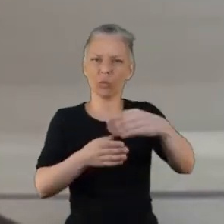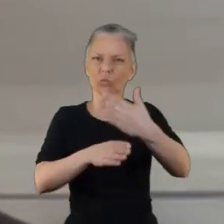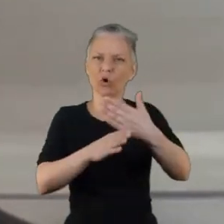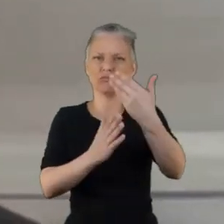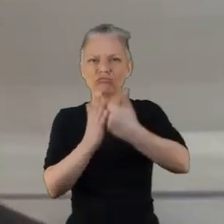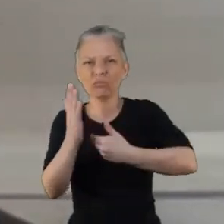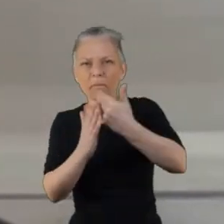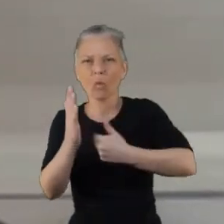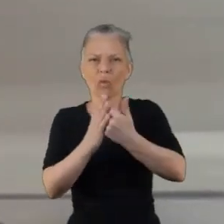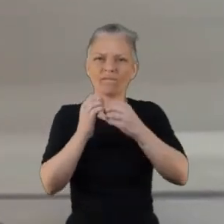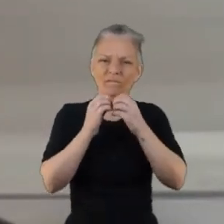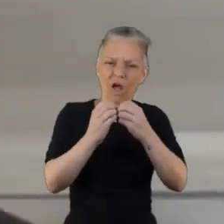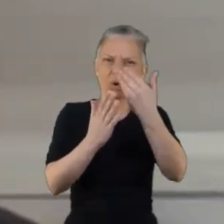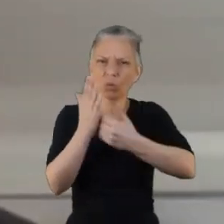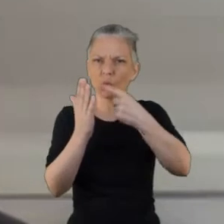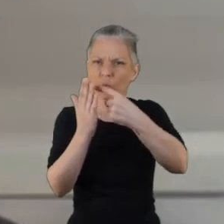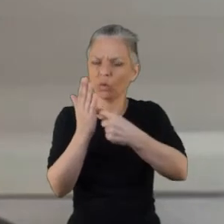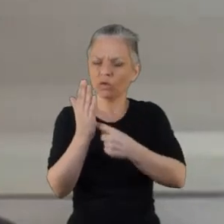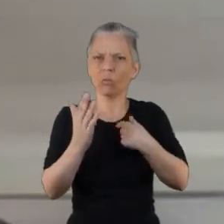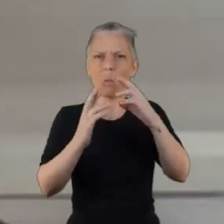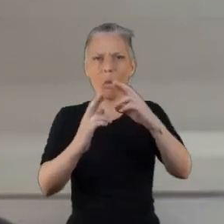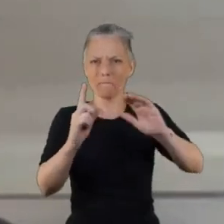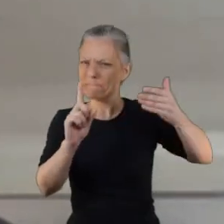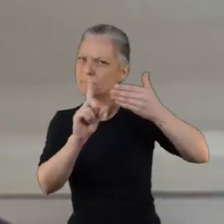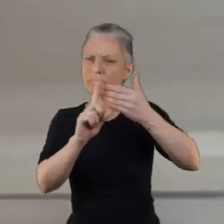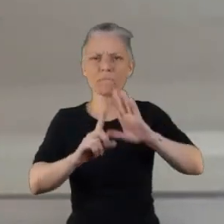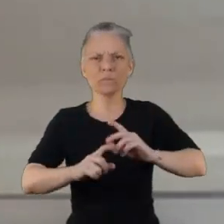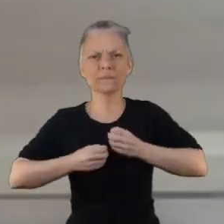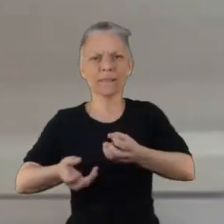happen quickly in the NHS because it's a big organisation there are decisions to be made